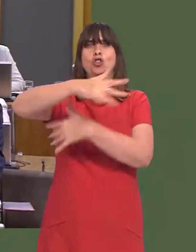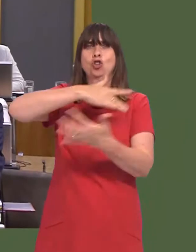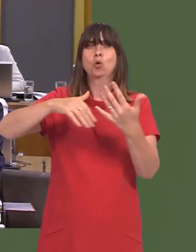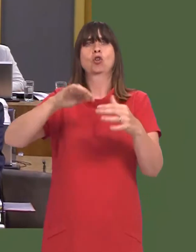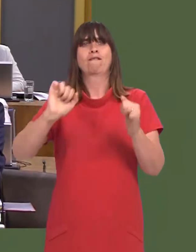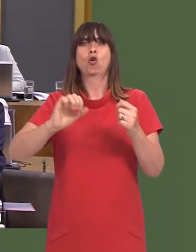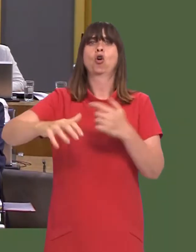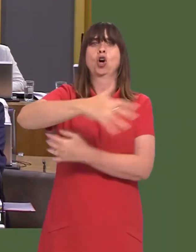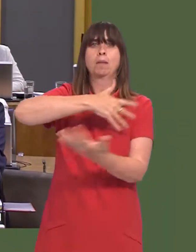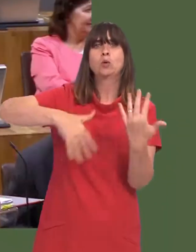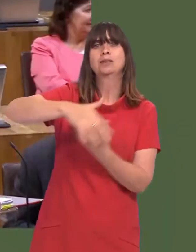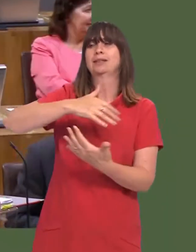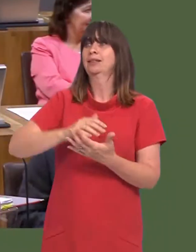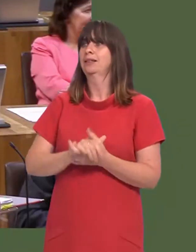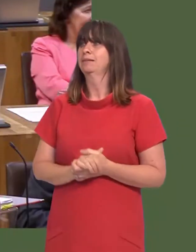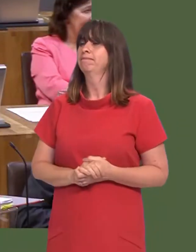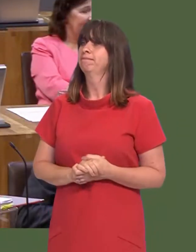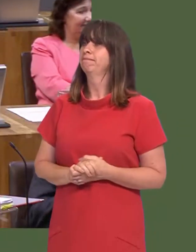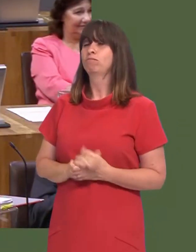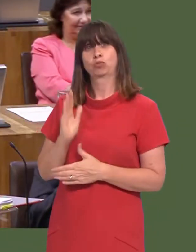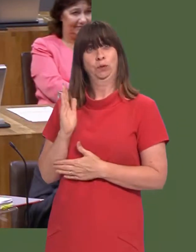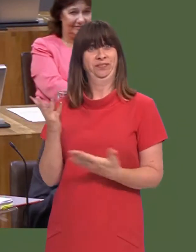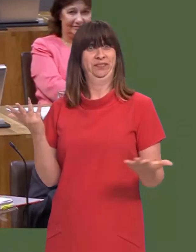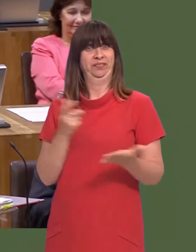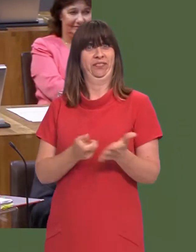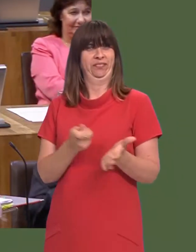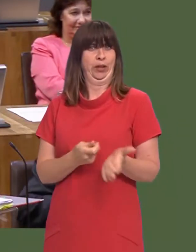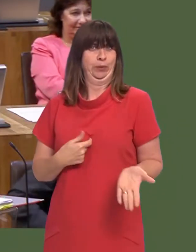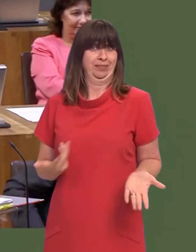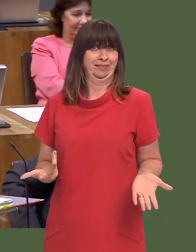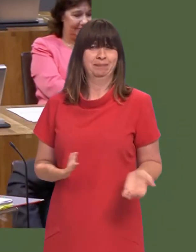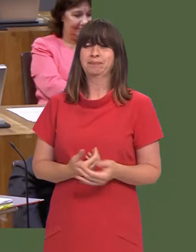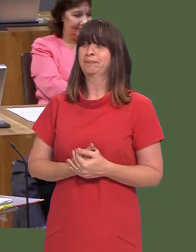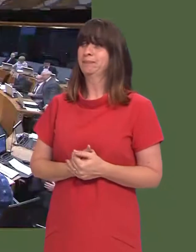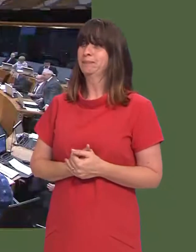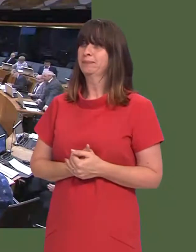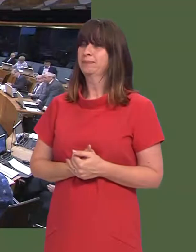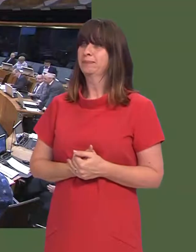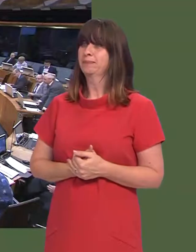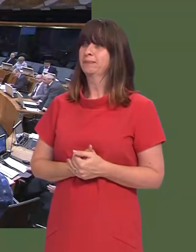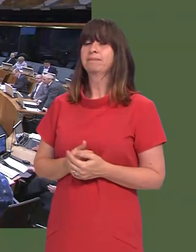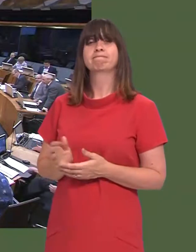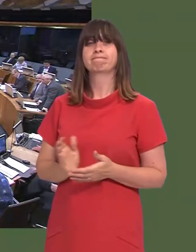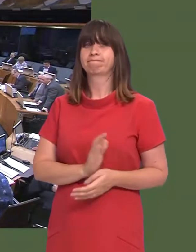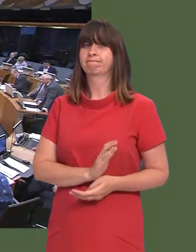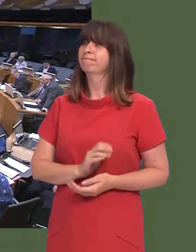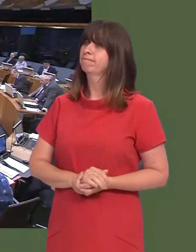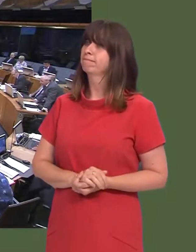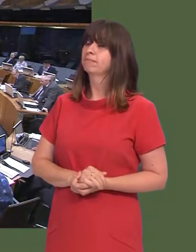And, of course, we saw that again last month. Mike Hedges: 5.